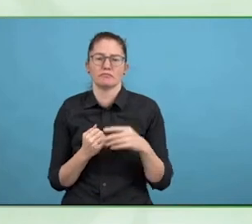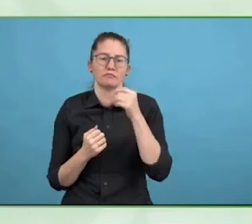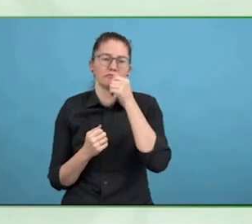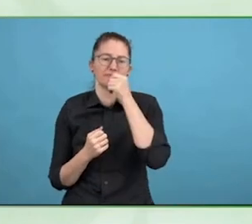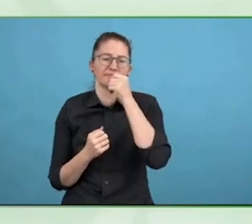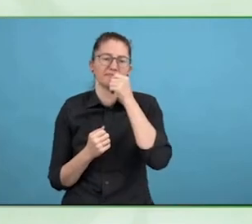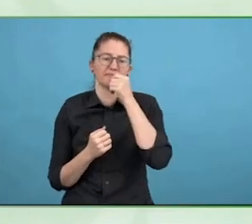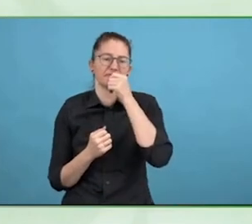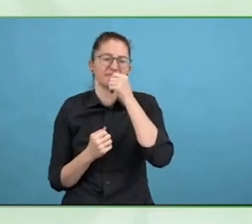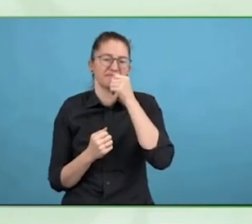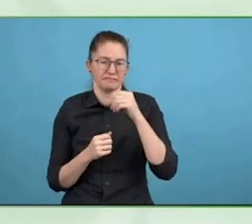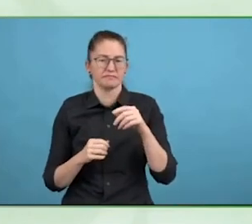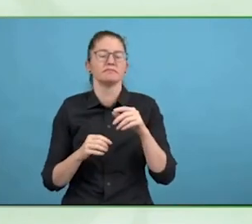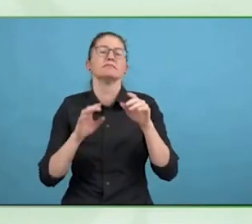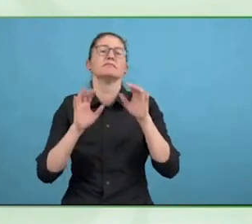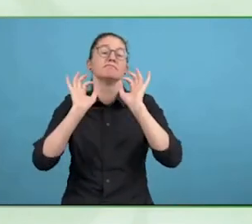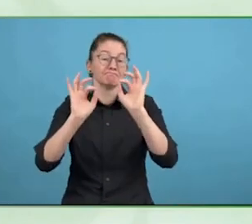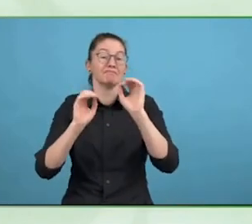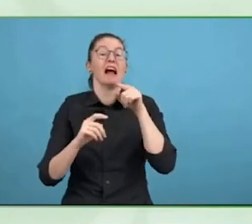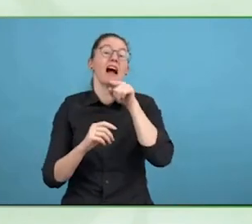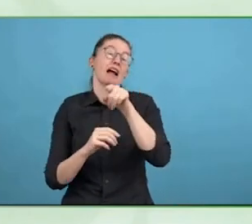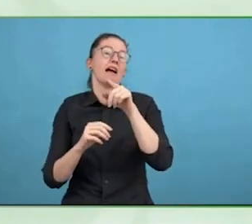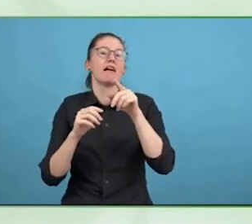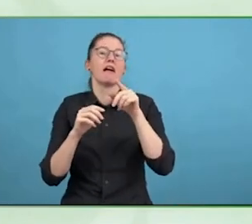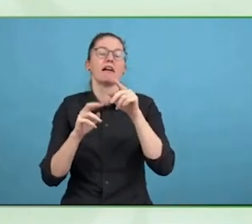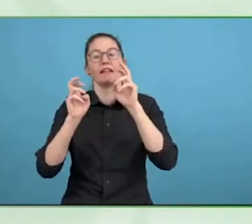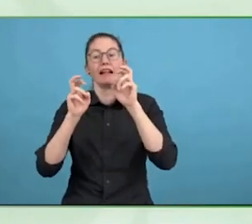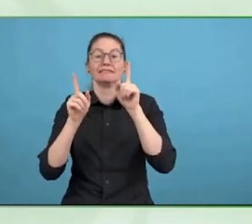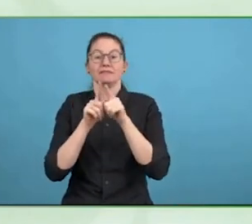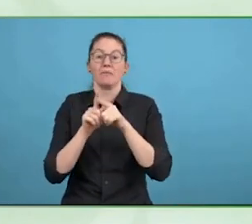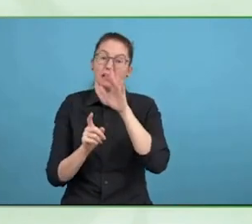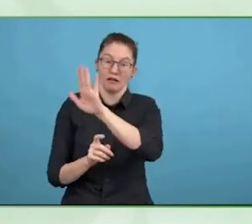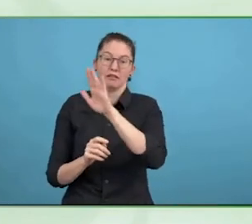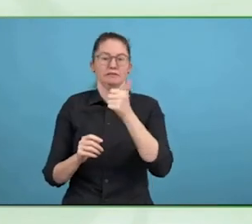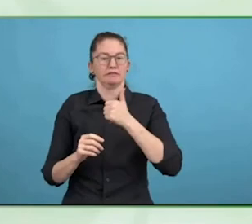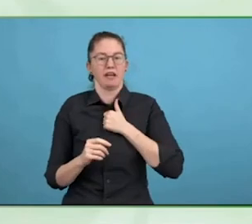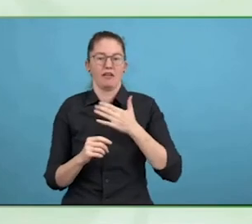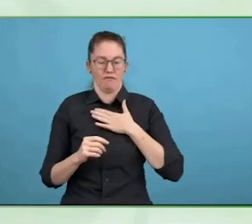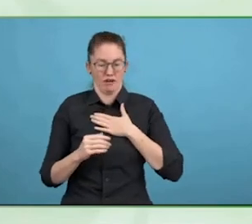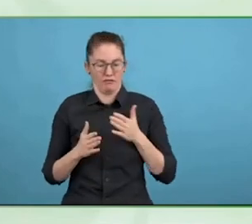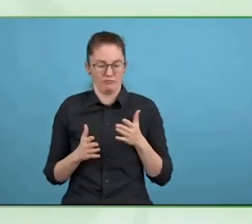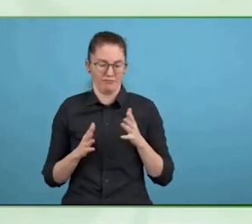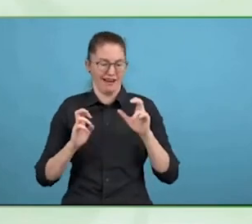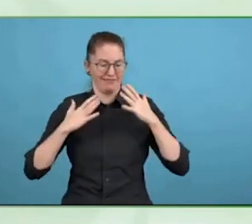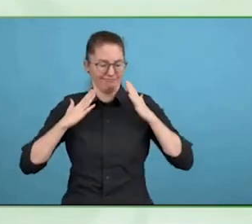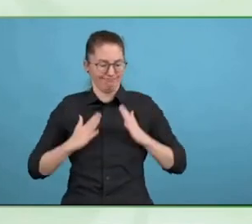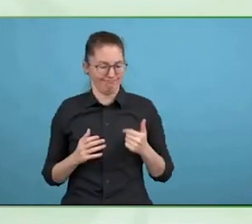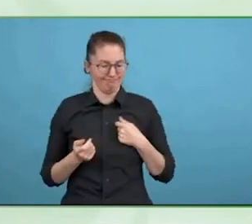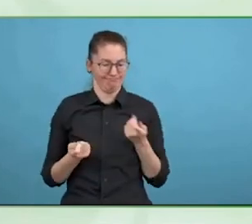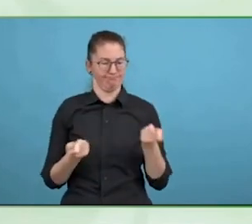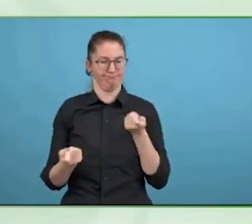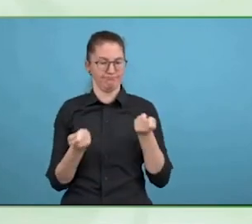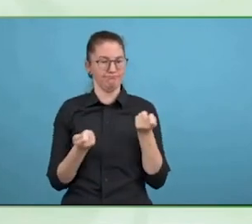How can I start a case against the state?